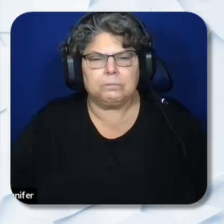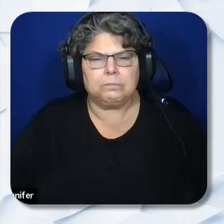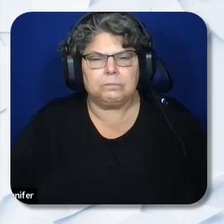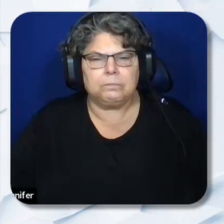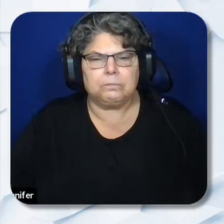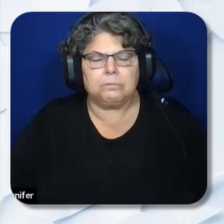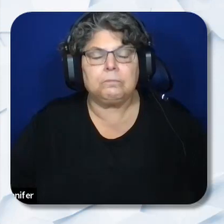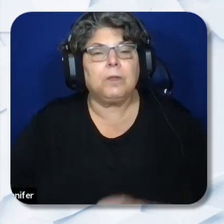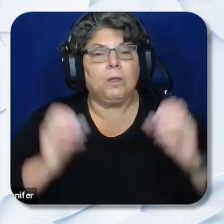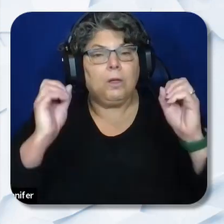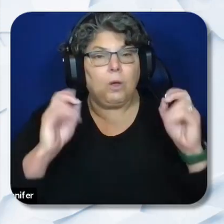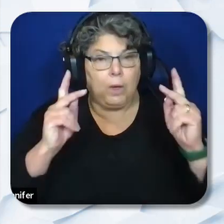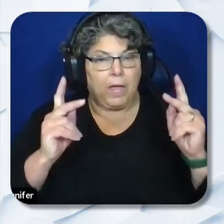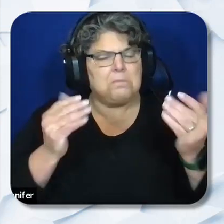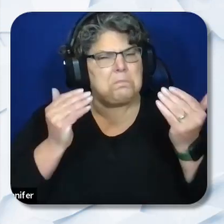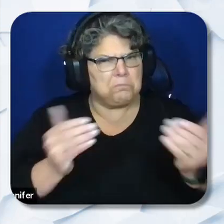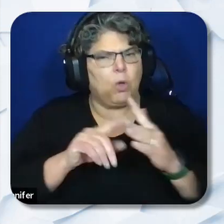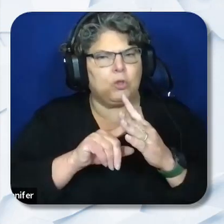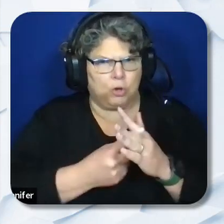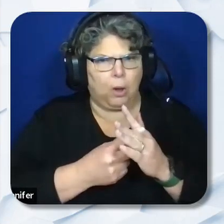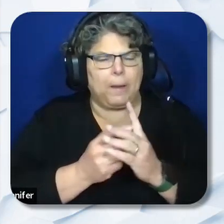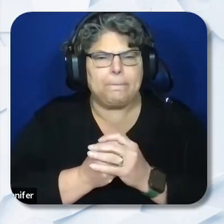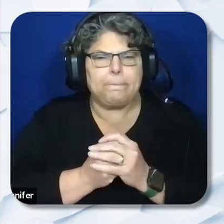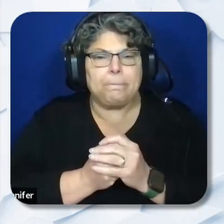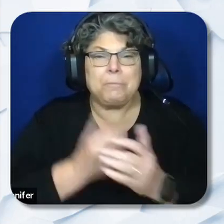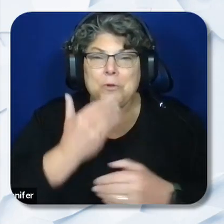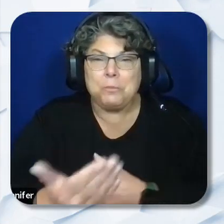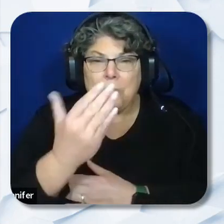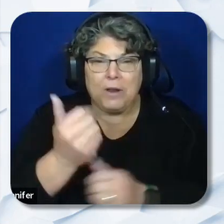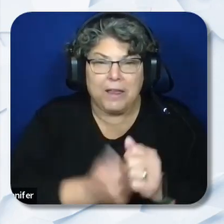Samantha: Okay, let's get started. Good morning, everyone. My name is